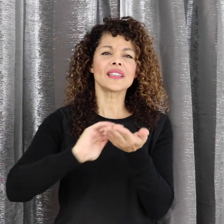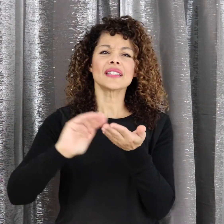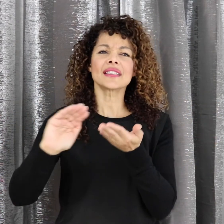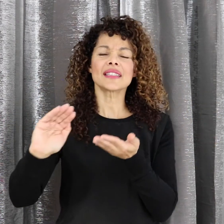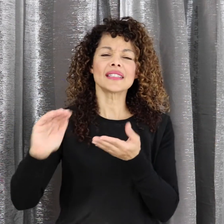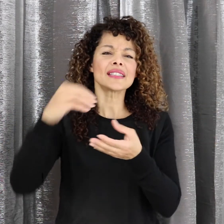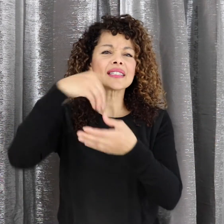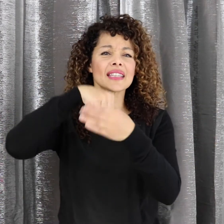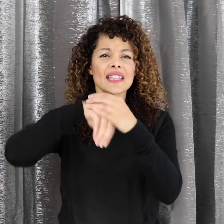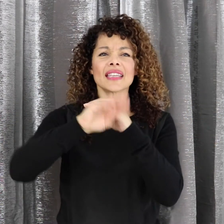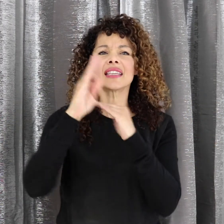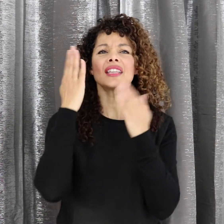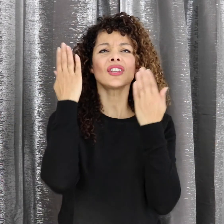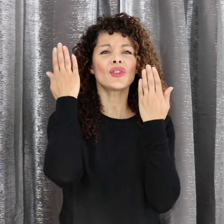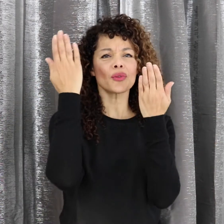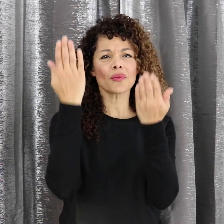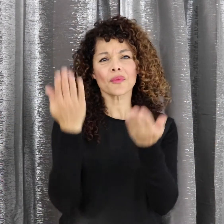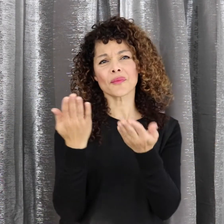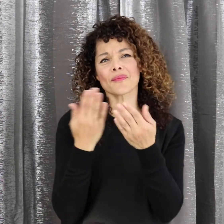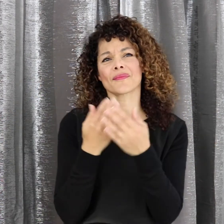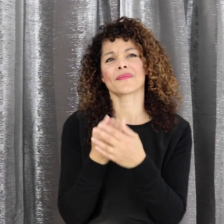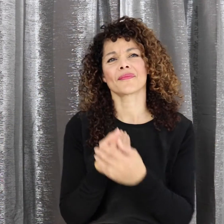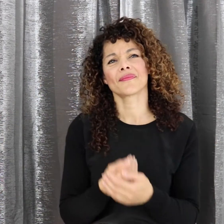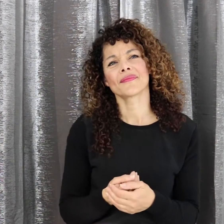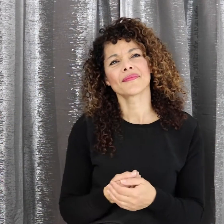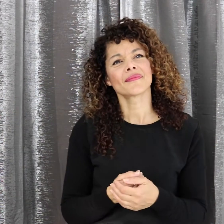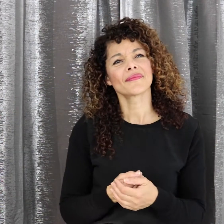Forgiveness is in You